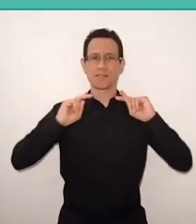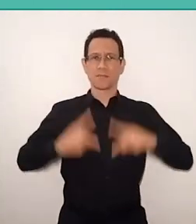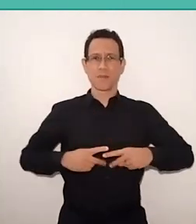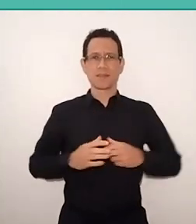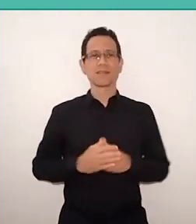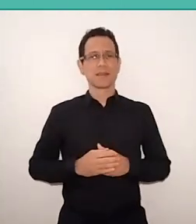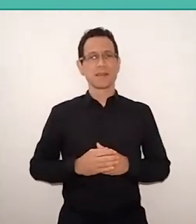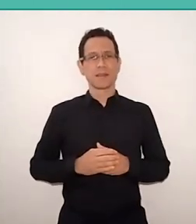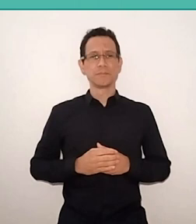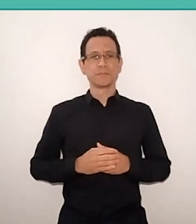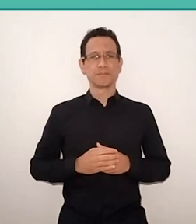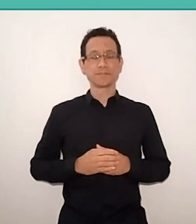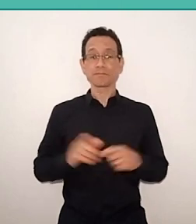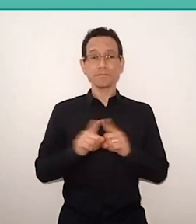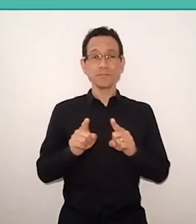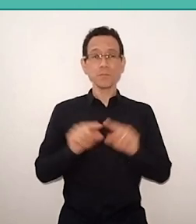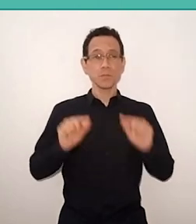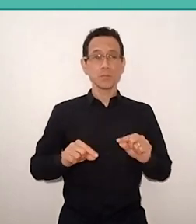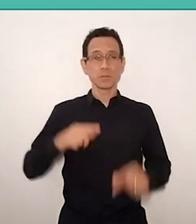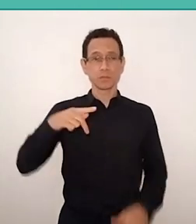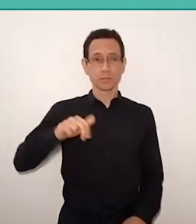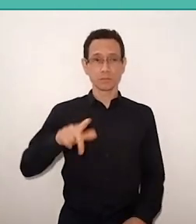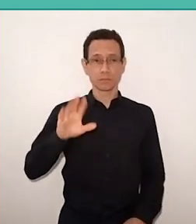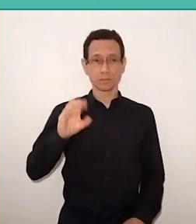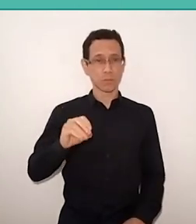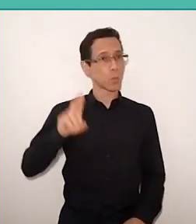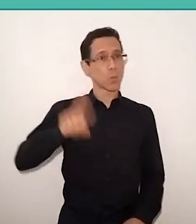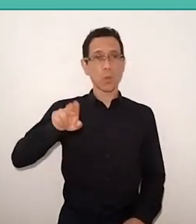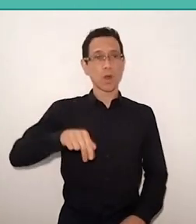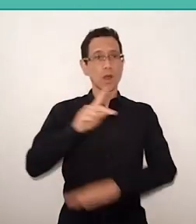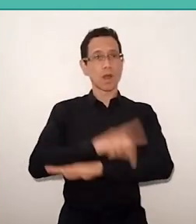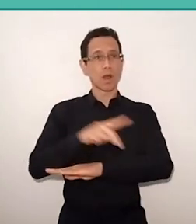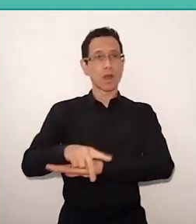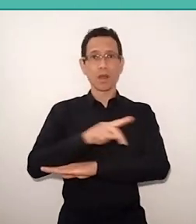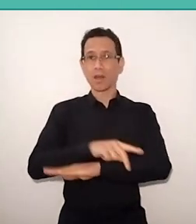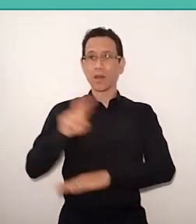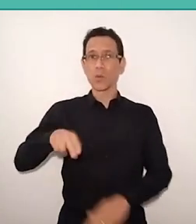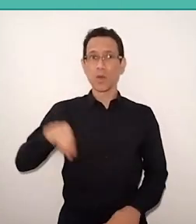By the way, I wanted to say that Paulo Freire has never done pedagogy, he never did master's or doctorate.